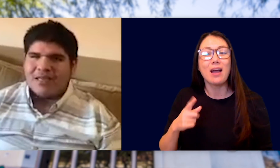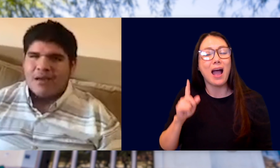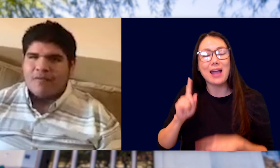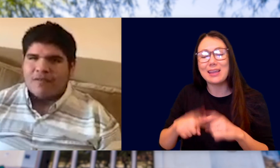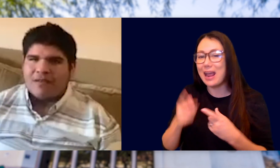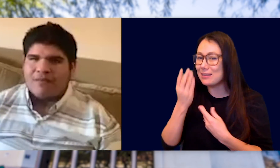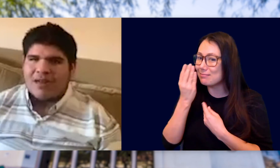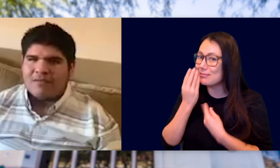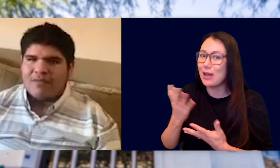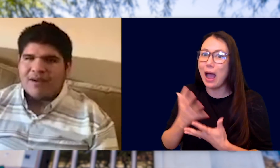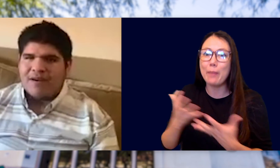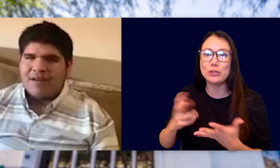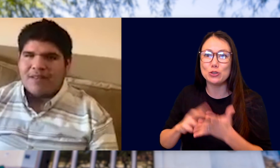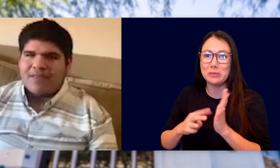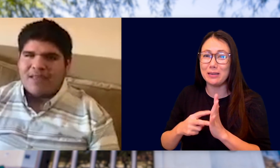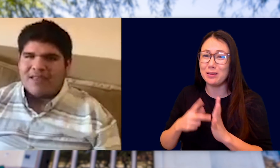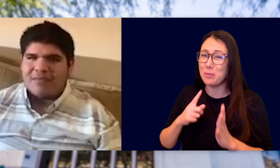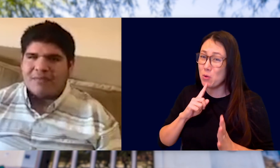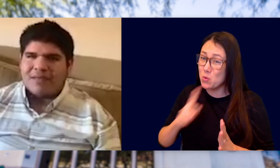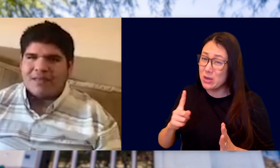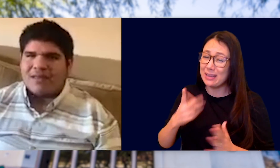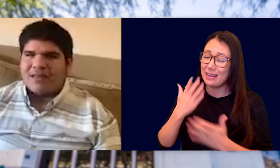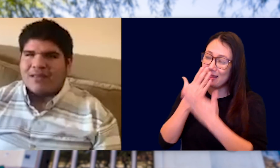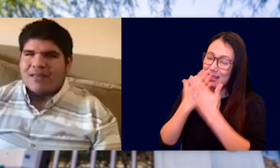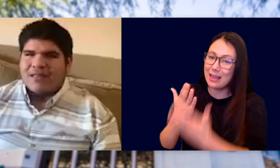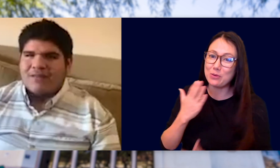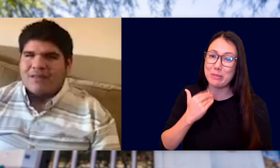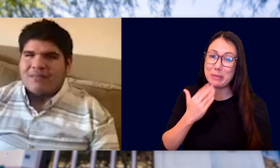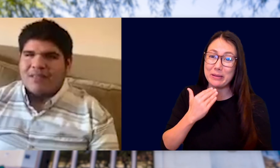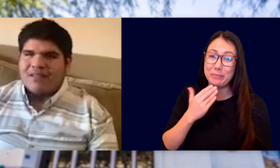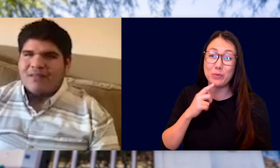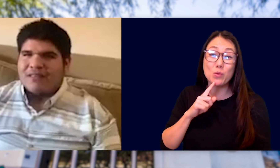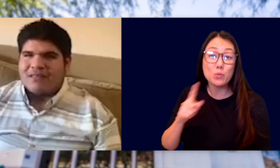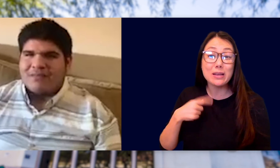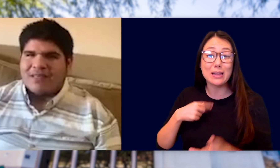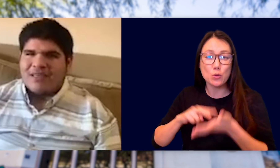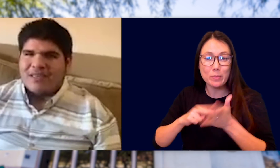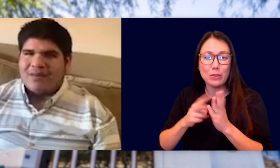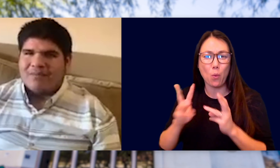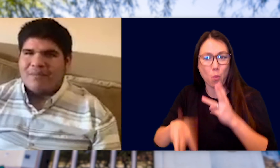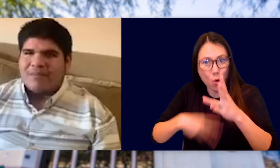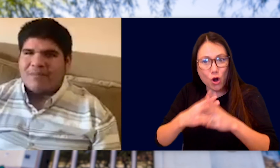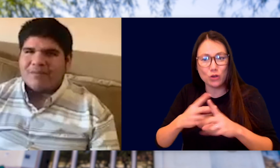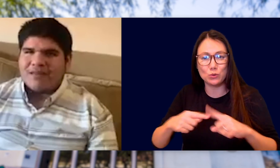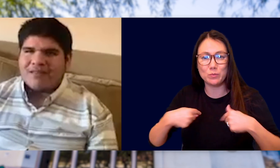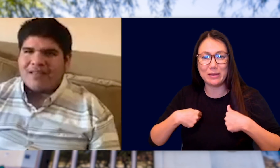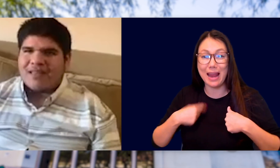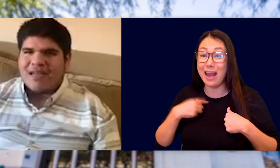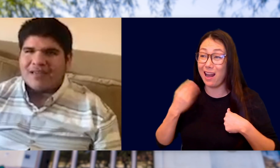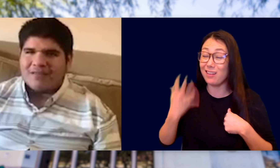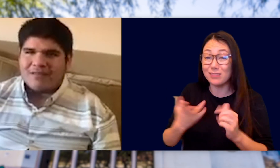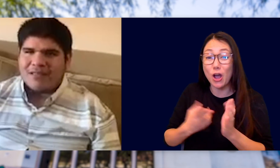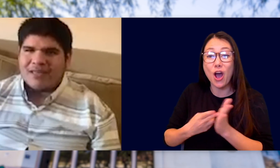BUT FROM THE BOTTOM OF MY HEART, THANK YOU BABY. YOU REALLY MEAN THE WORLD TO ME AND I'M BEING HONEST WHEN I SAY, THAT I TRULY